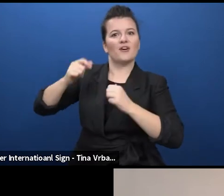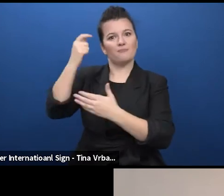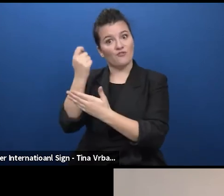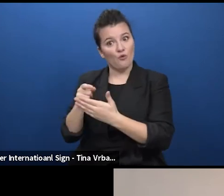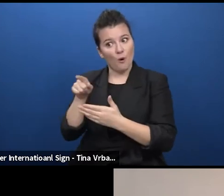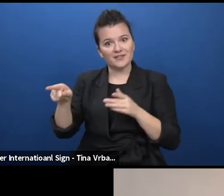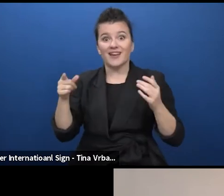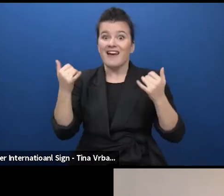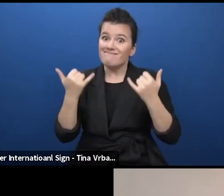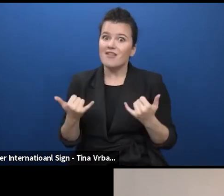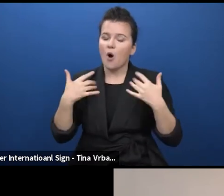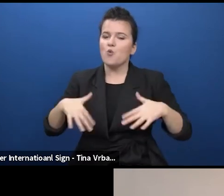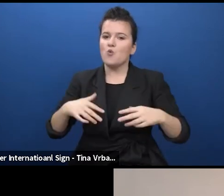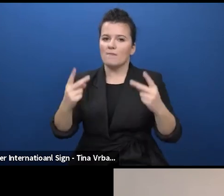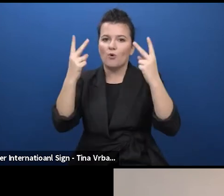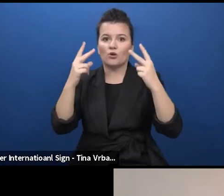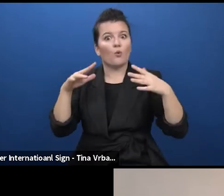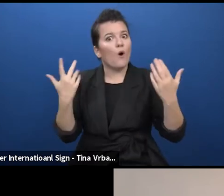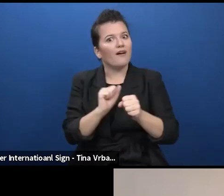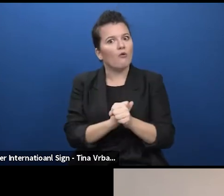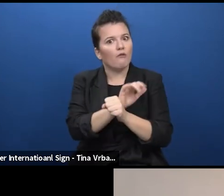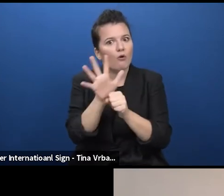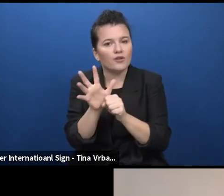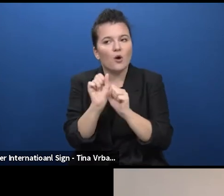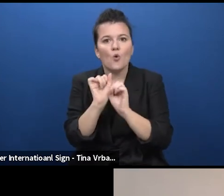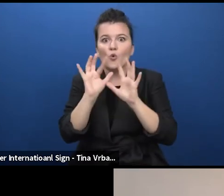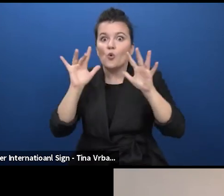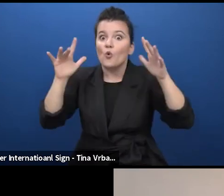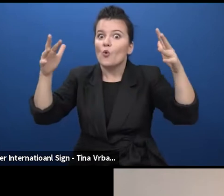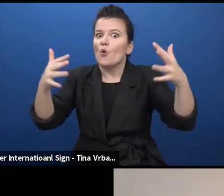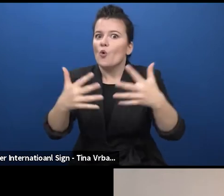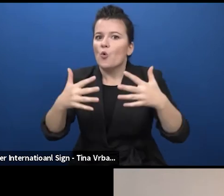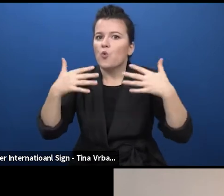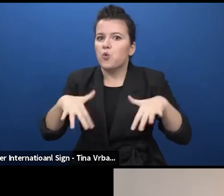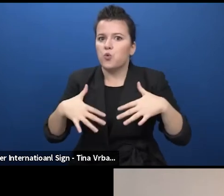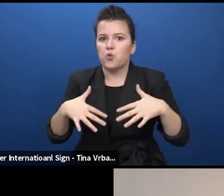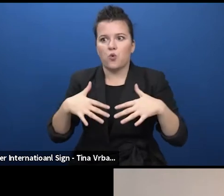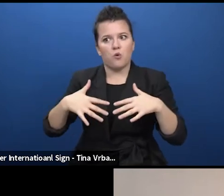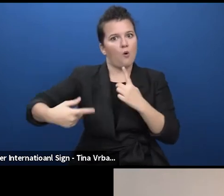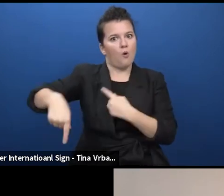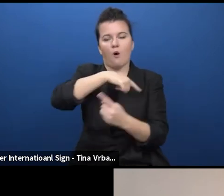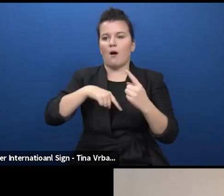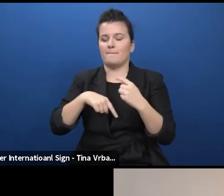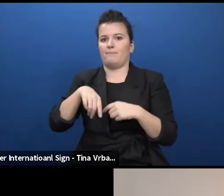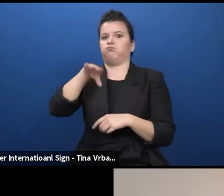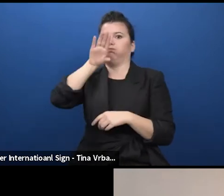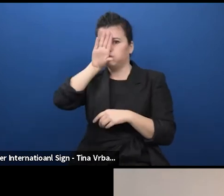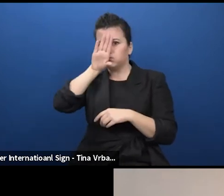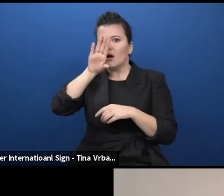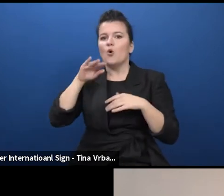through a global pandemic which puts us face to face with reality, unimaginable before,